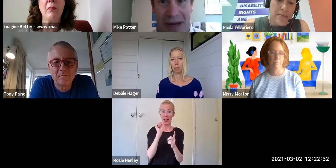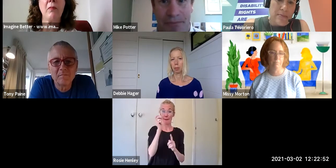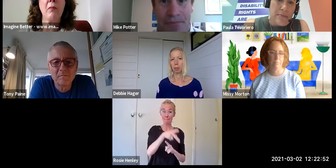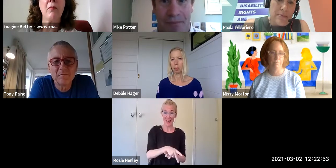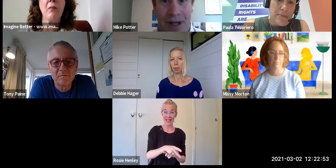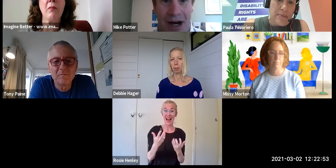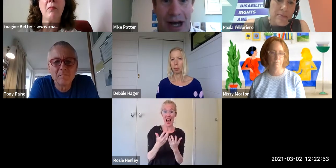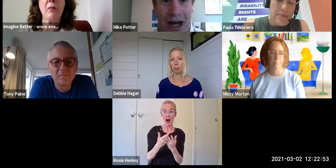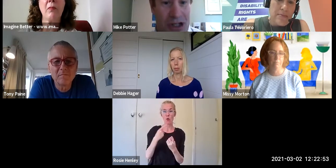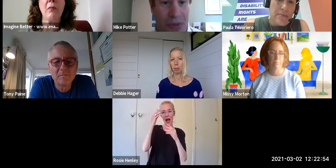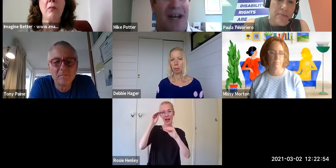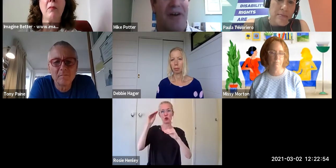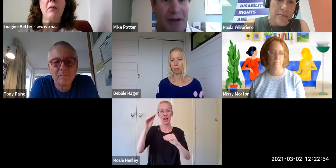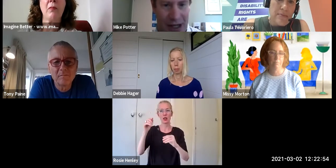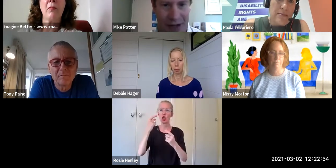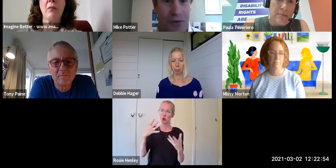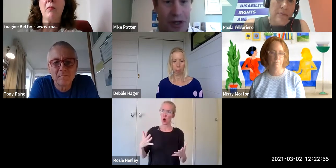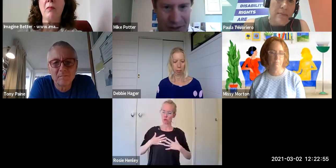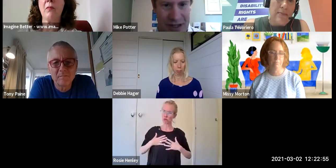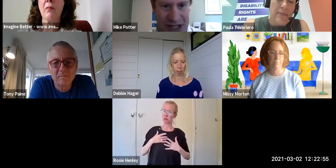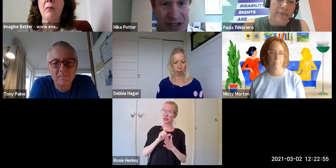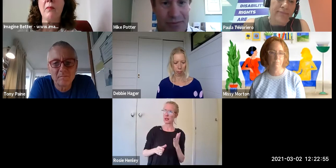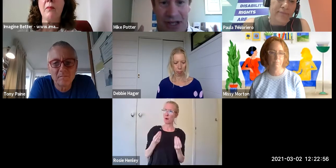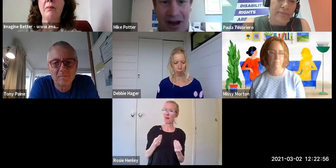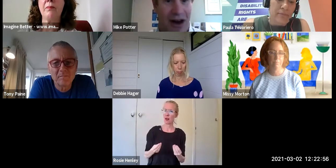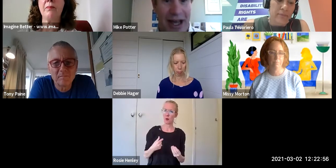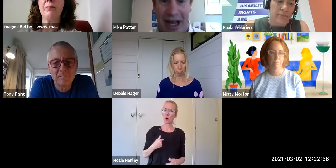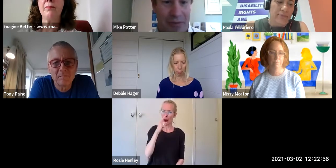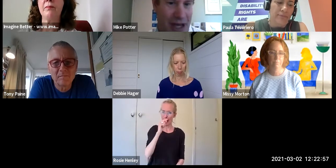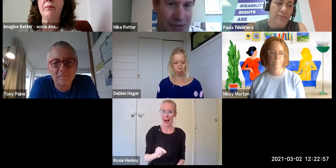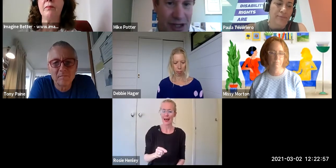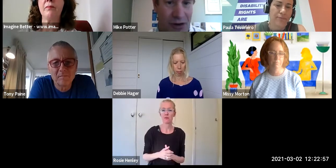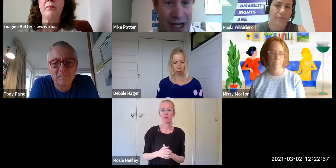a time. I think at the top of the cliff in terms of the systems. I absolutely agree.